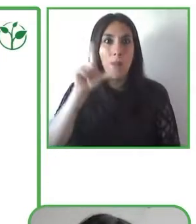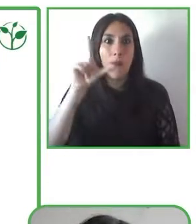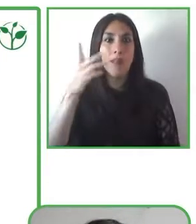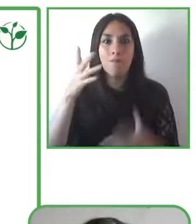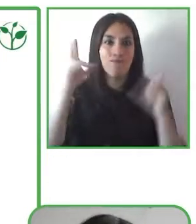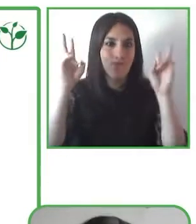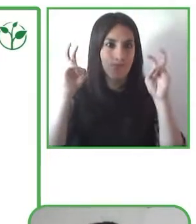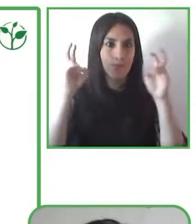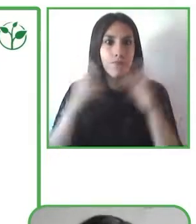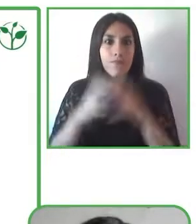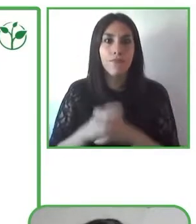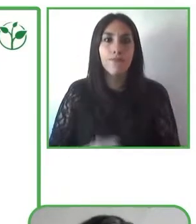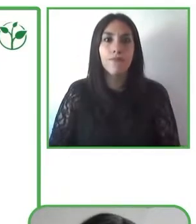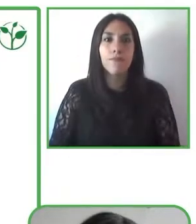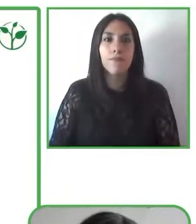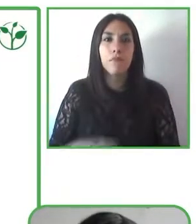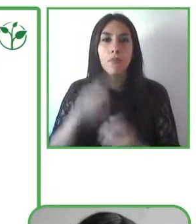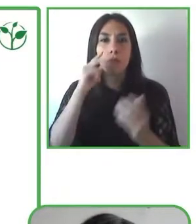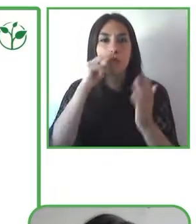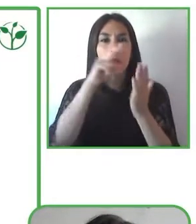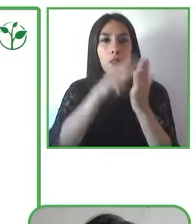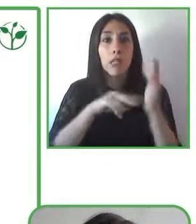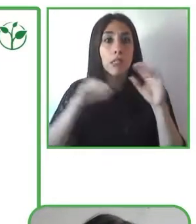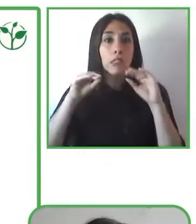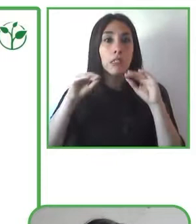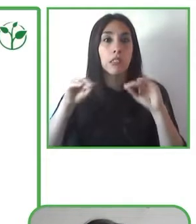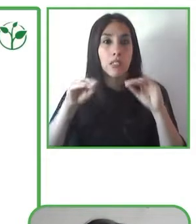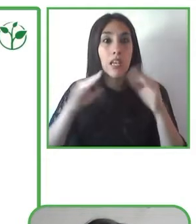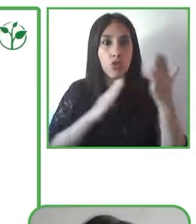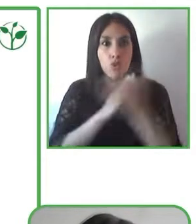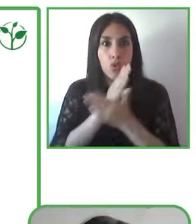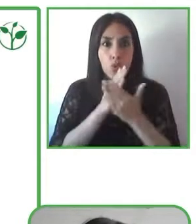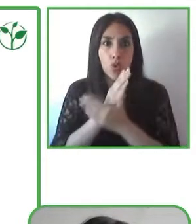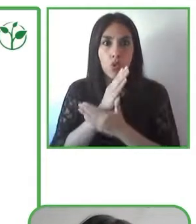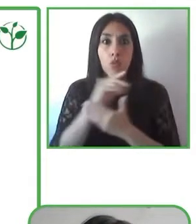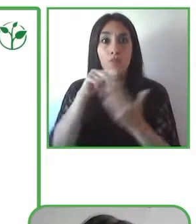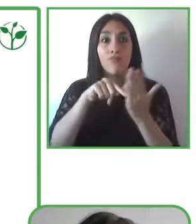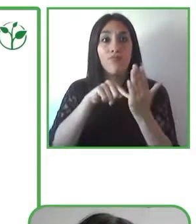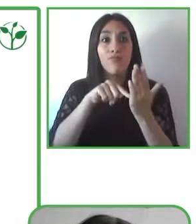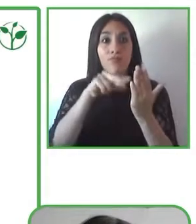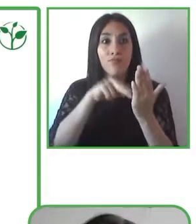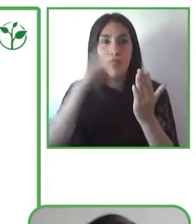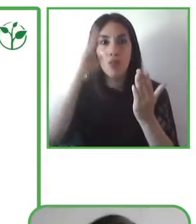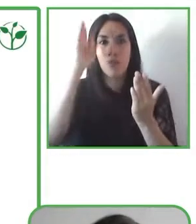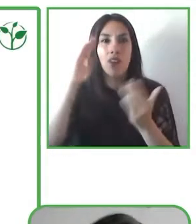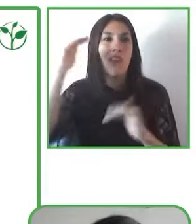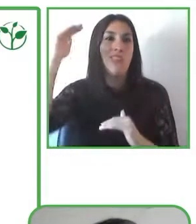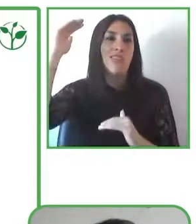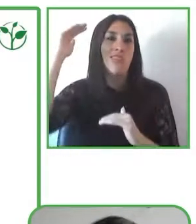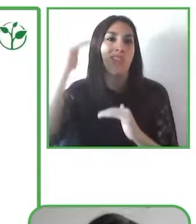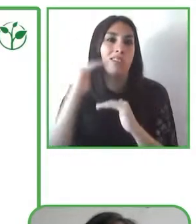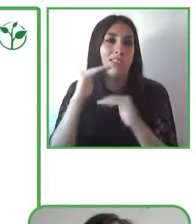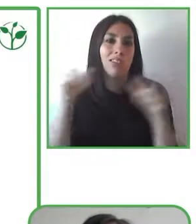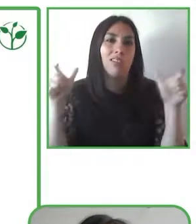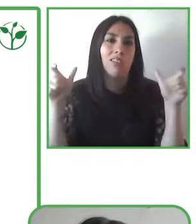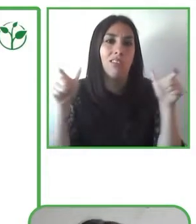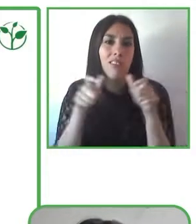for access to reading are very, there are very few resources available in our countries and so